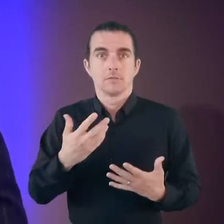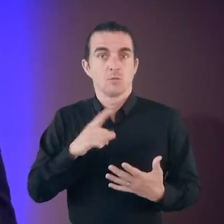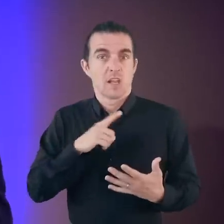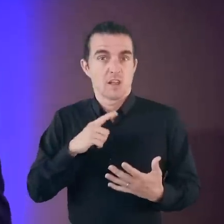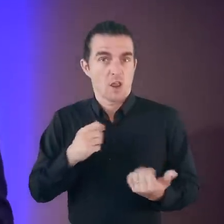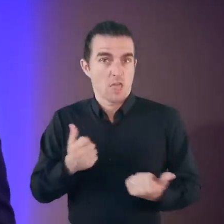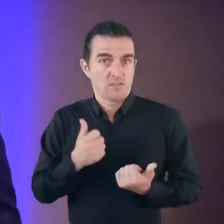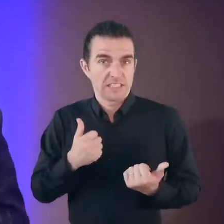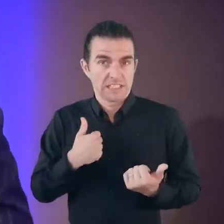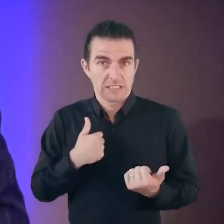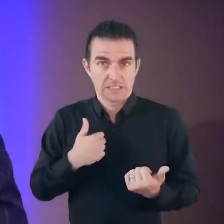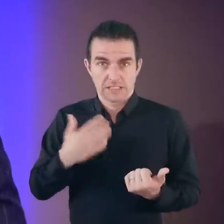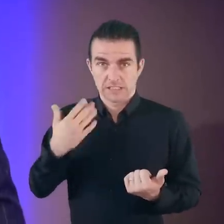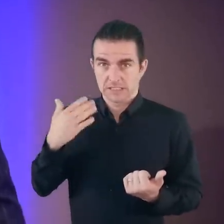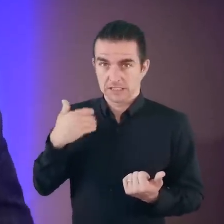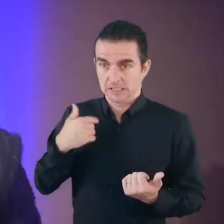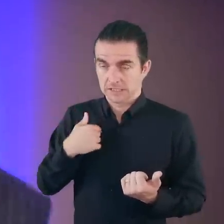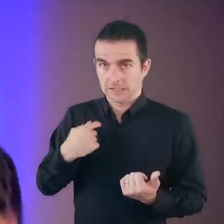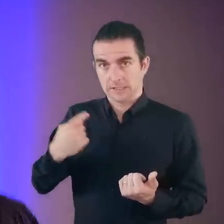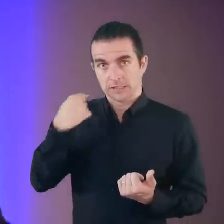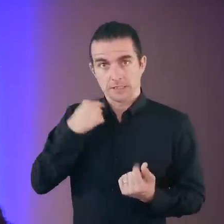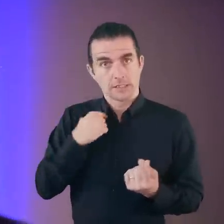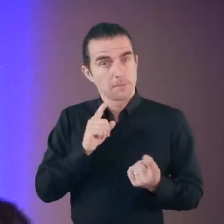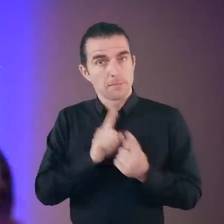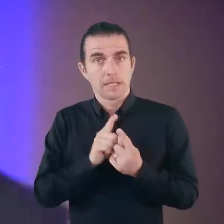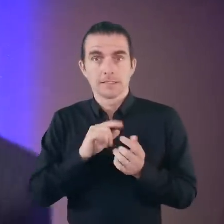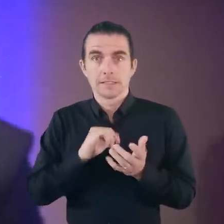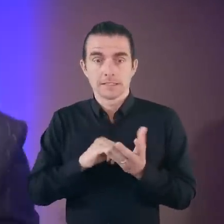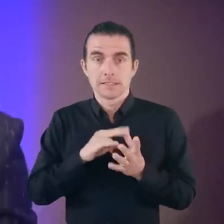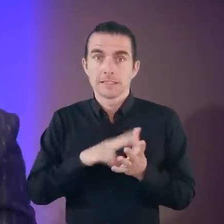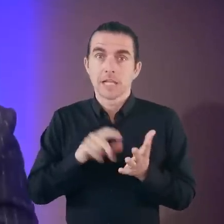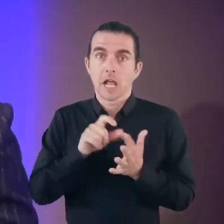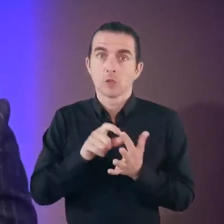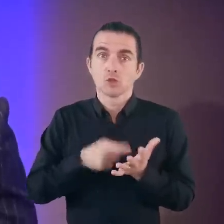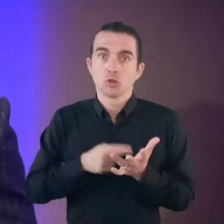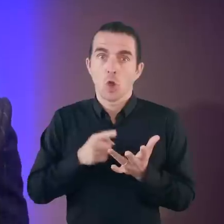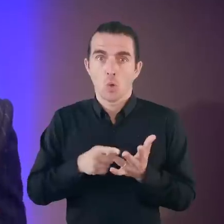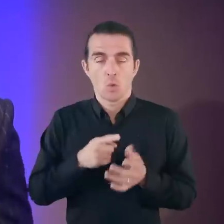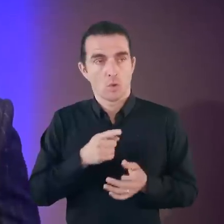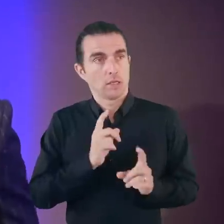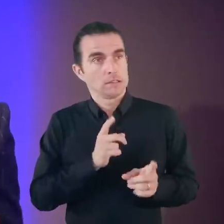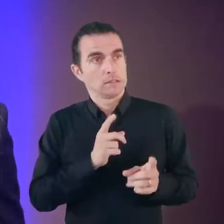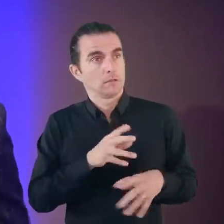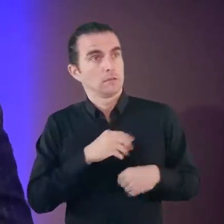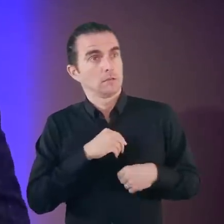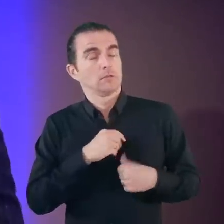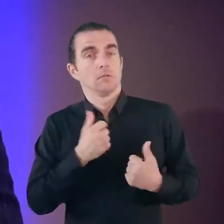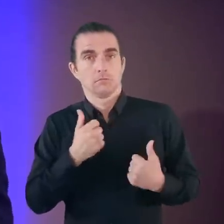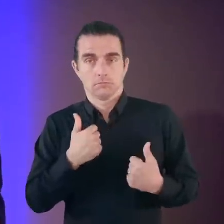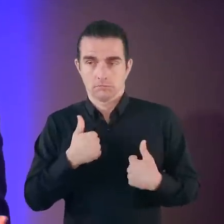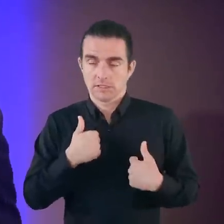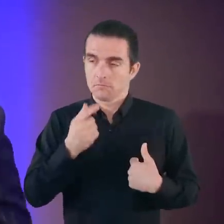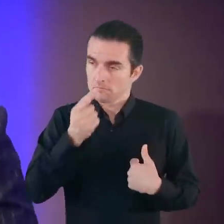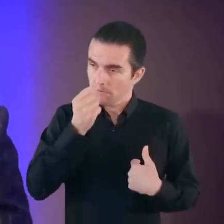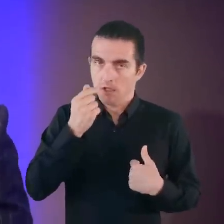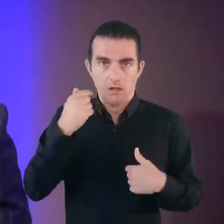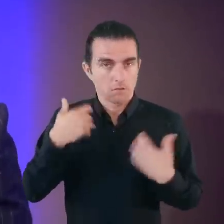because it been ingrained in me from this high to me, Sandro, as an adult, it was ingrained, was part of my psyche, was part of my fiber.